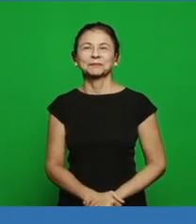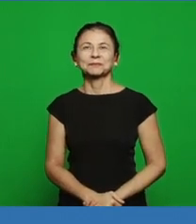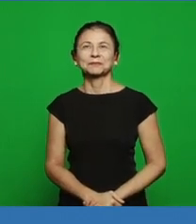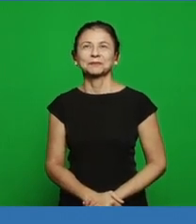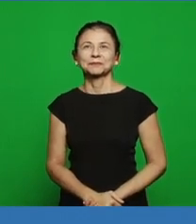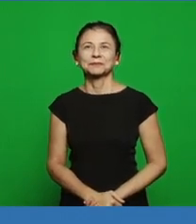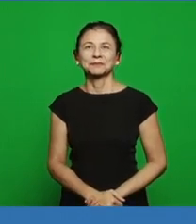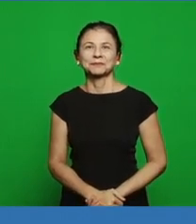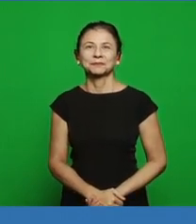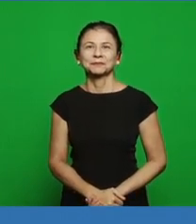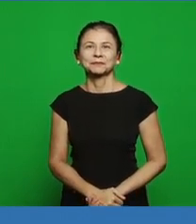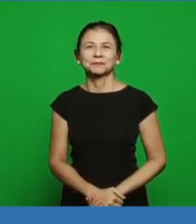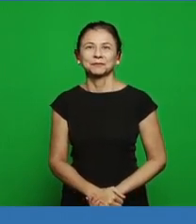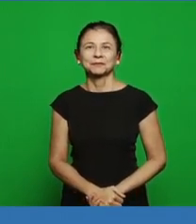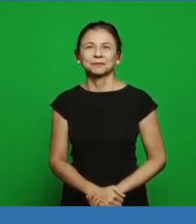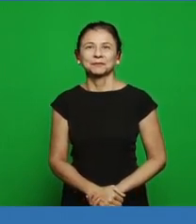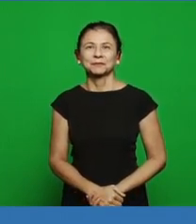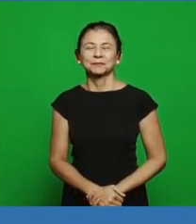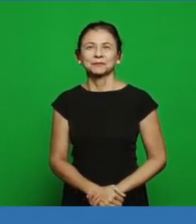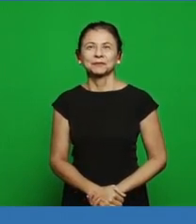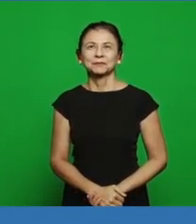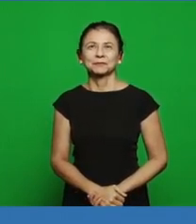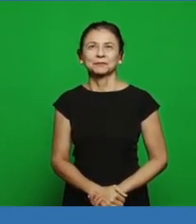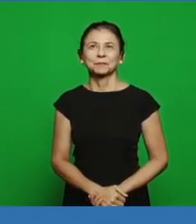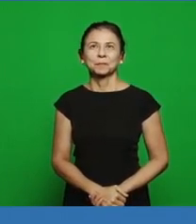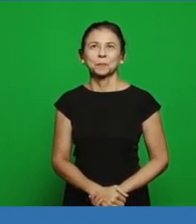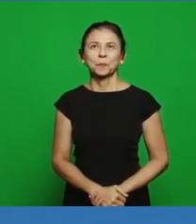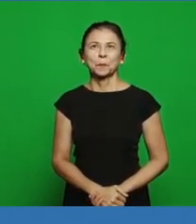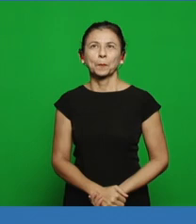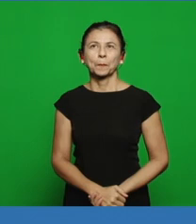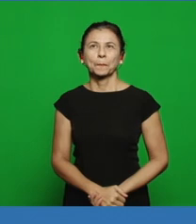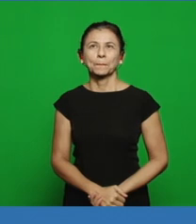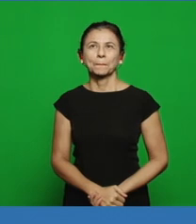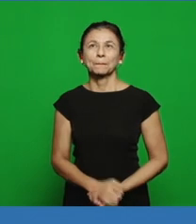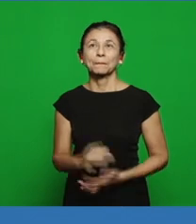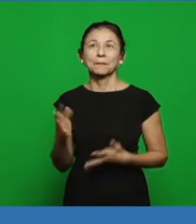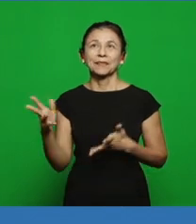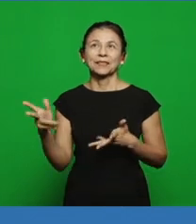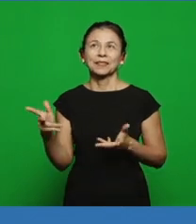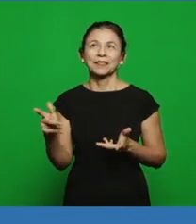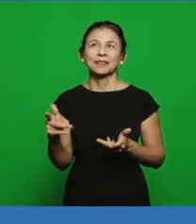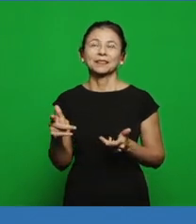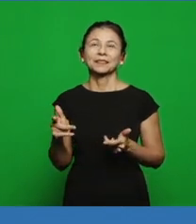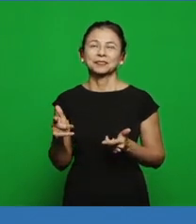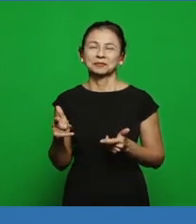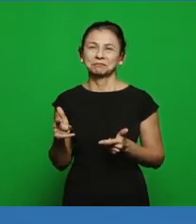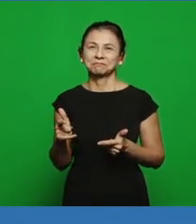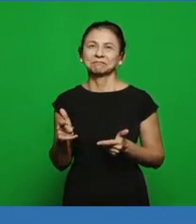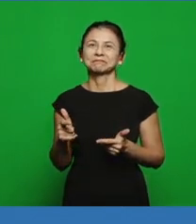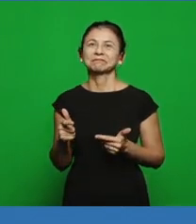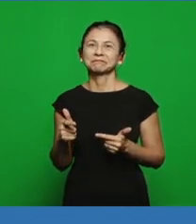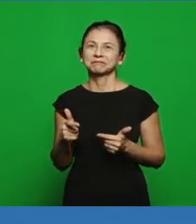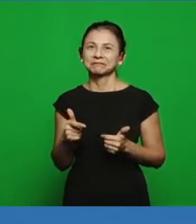knows, who can read Dutch, it’s here look how wonderful: the work is proceeding